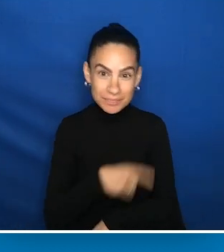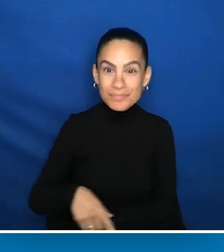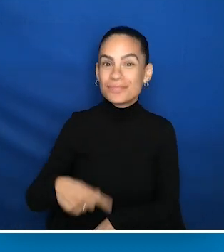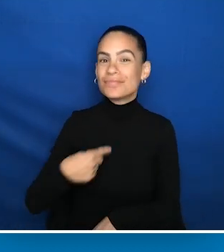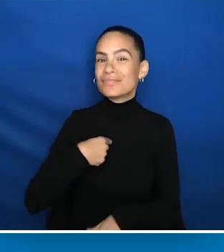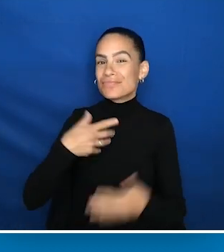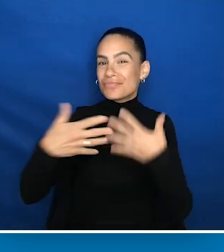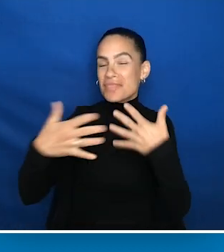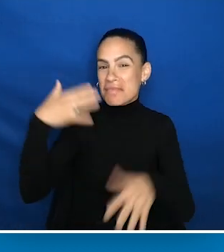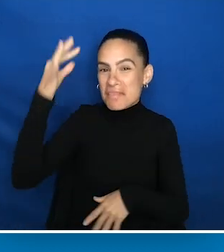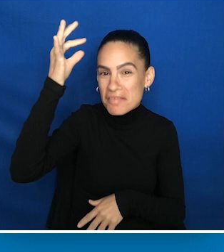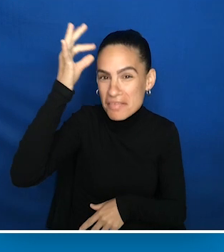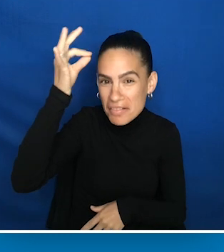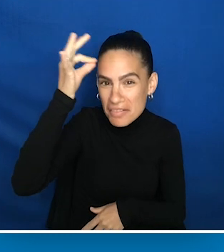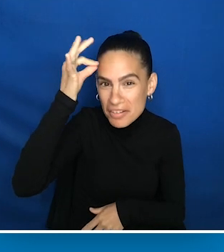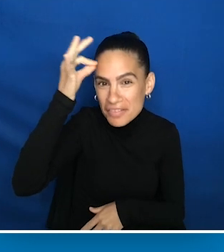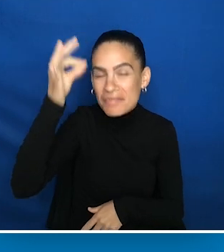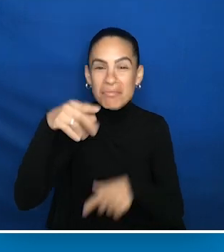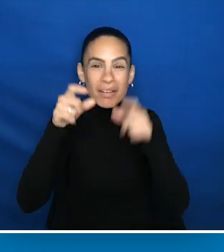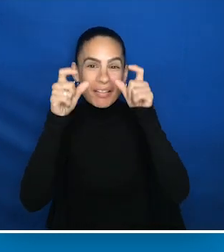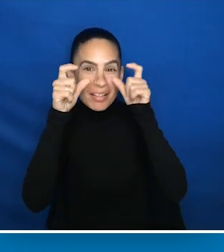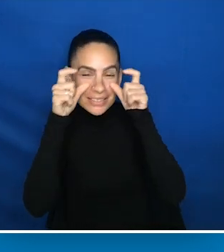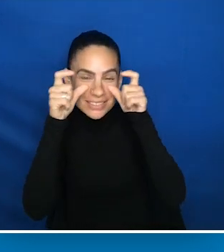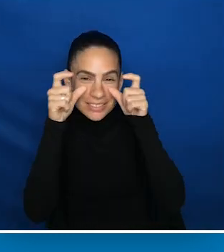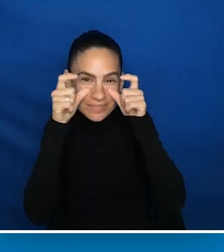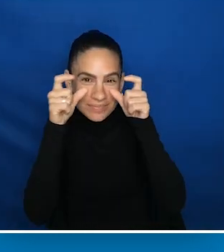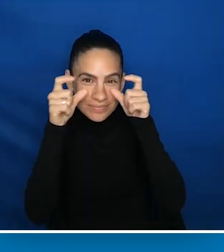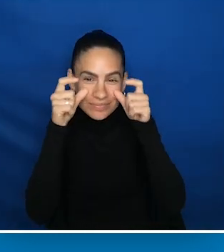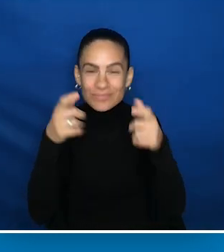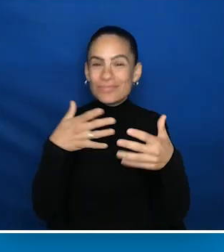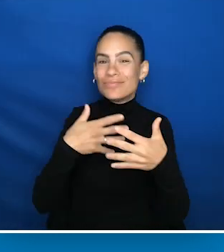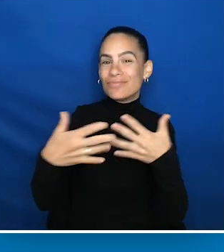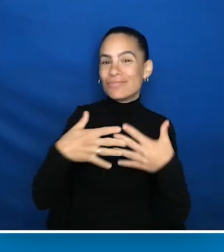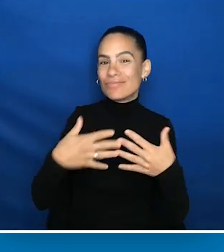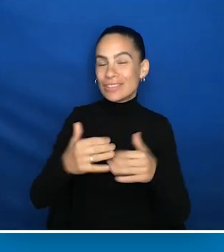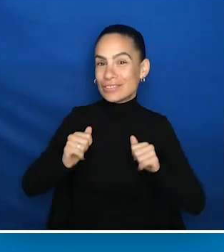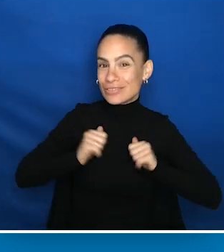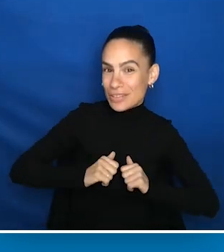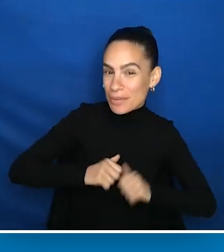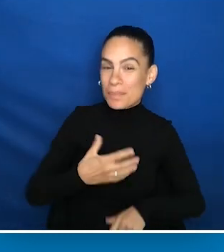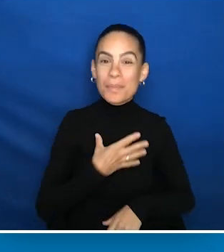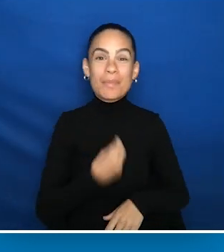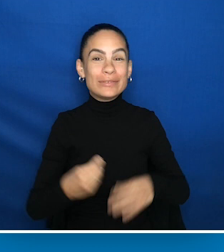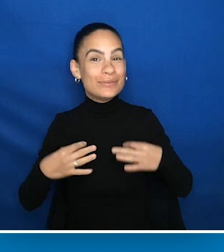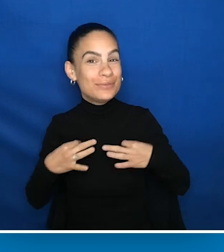I have frosty-colored hair and glasses on and a gray jacket and a white shirt and tie.